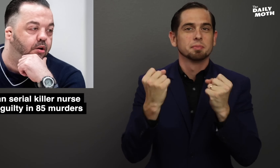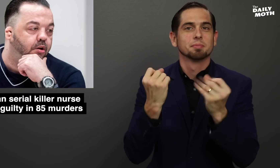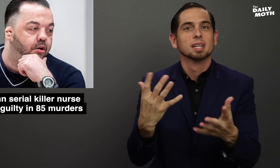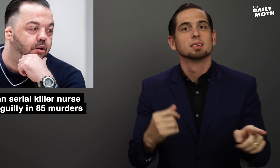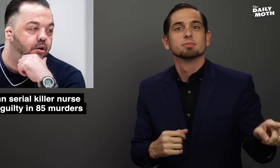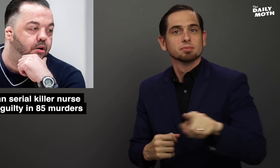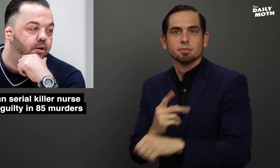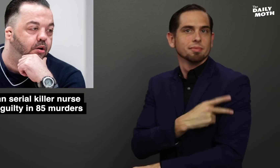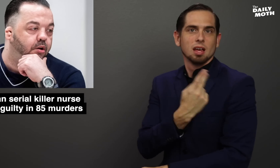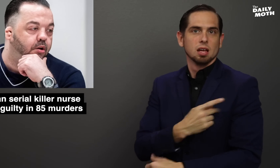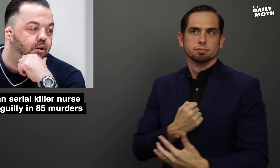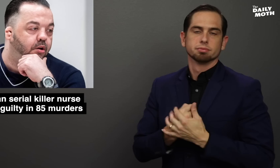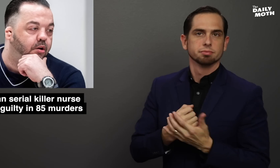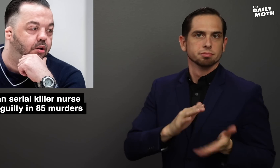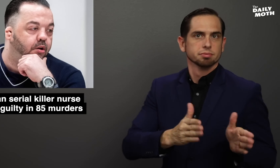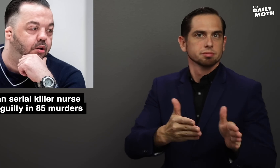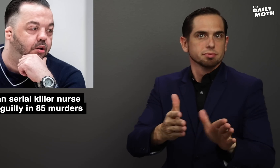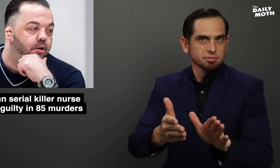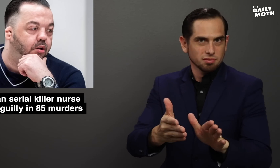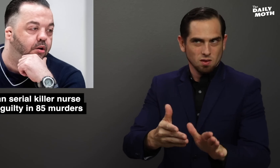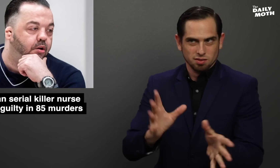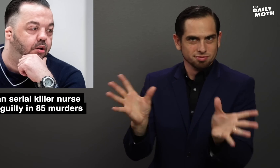but in many cases the patients died.